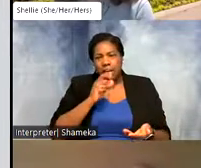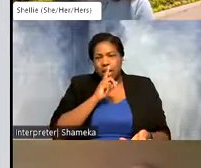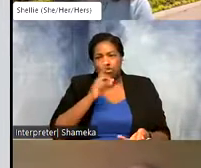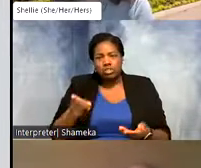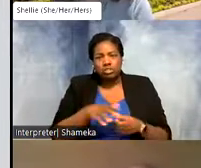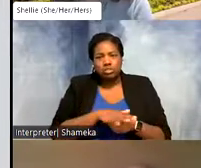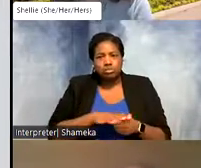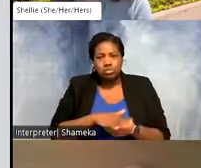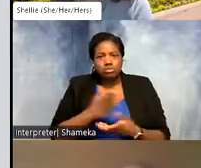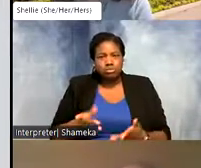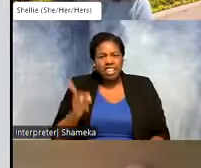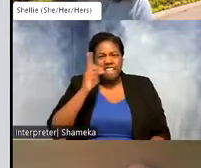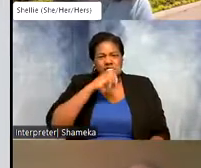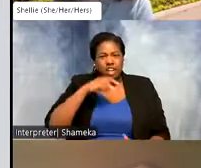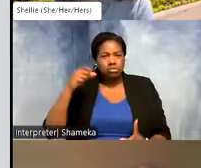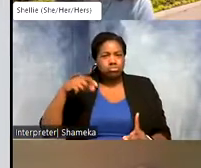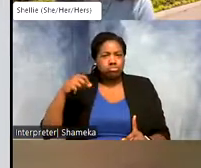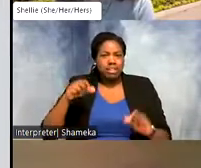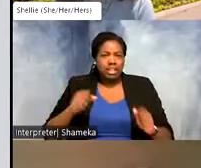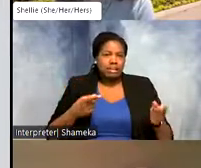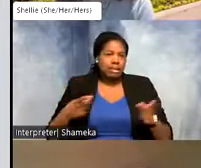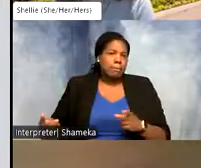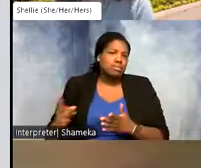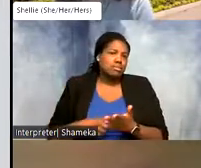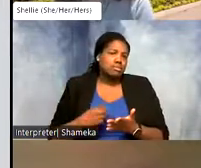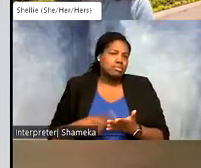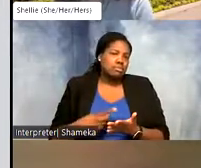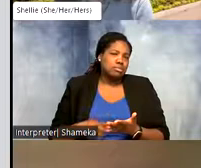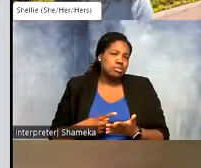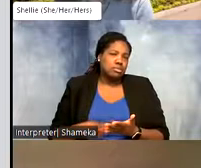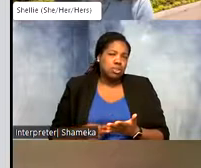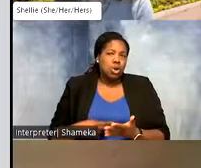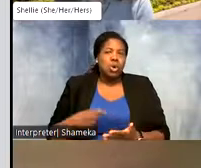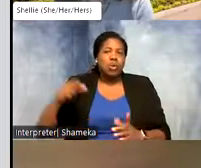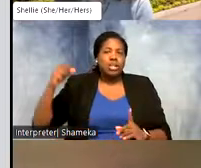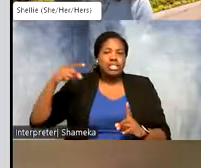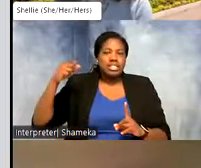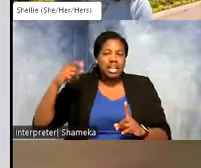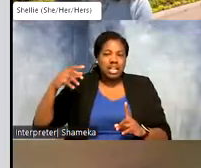might be a false location and that can happen sometimes when a satellite passes over and the